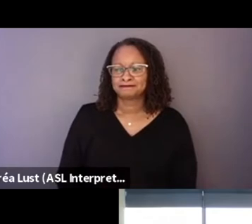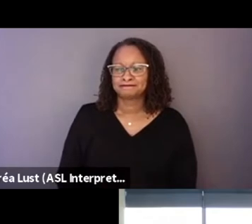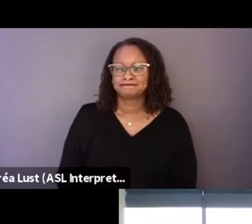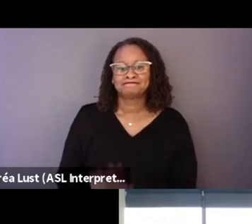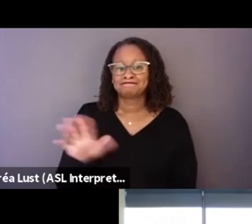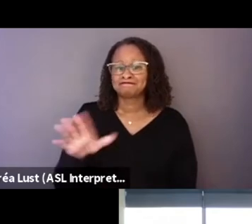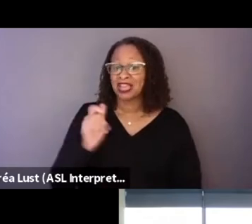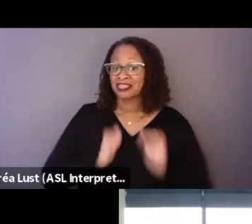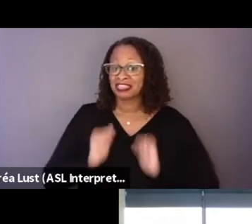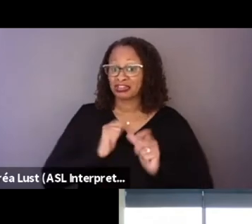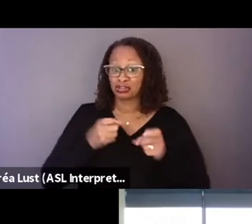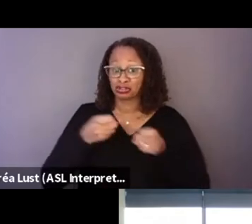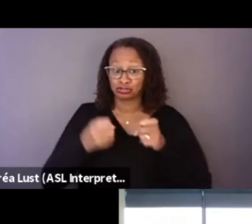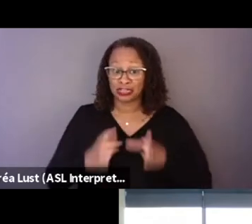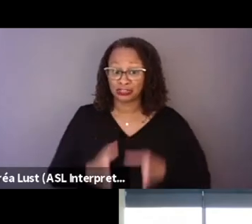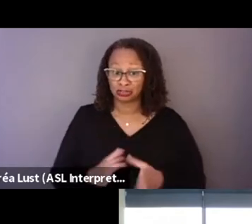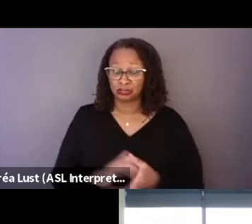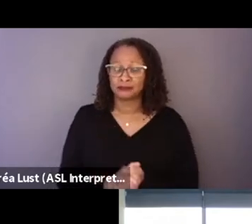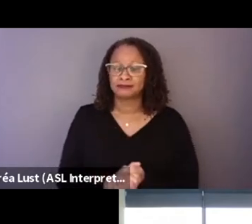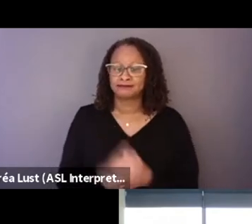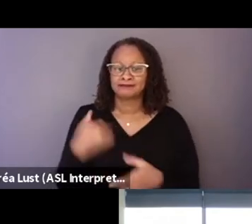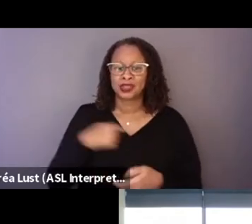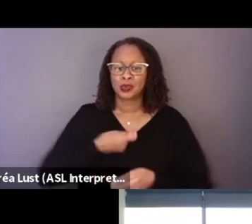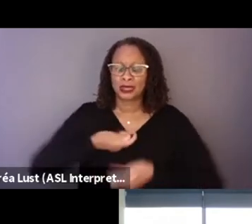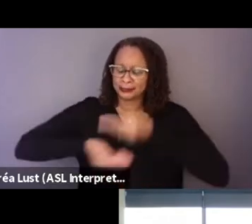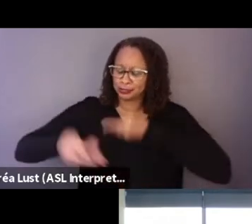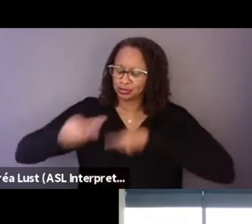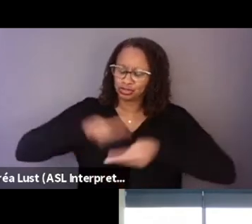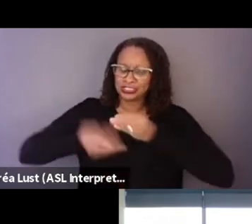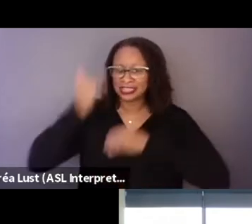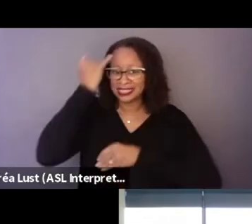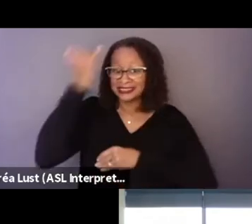And we exchange ideas a lot and are often, you know,